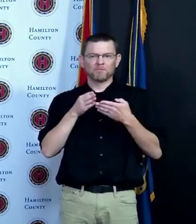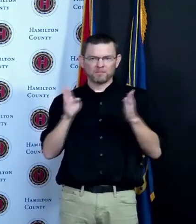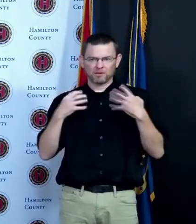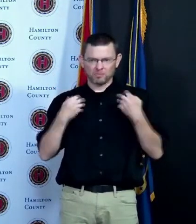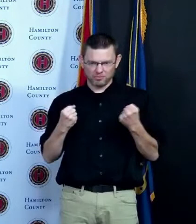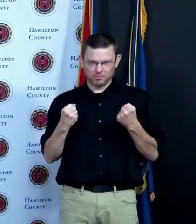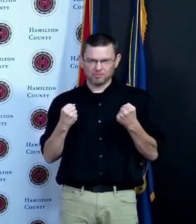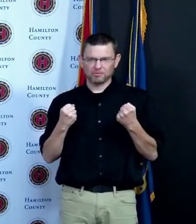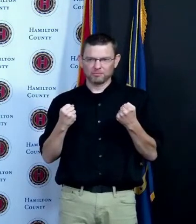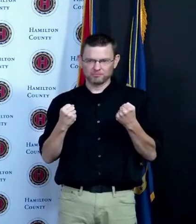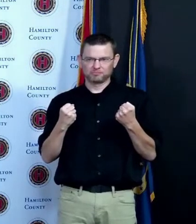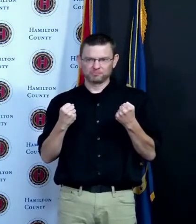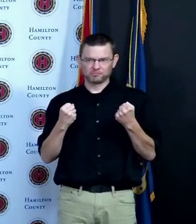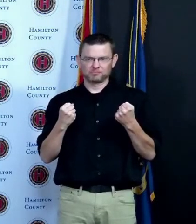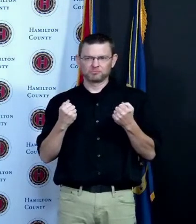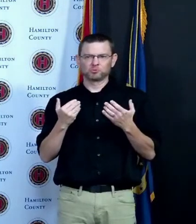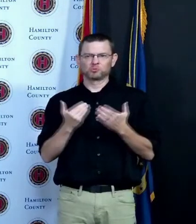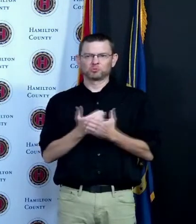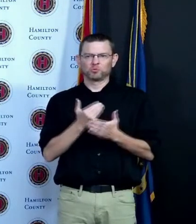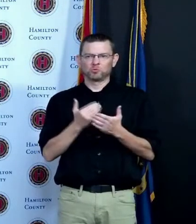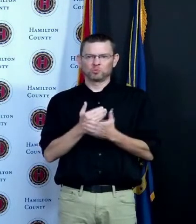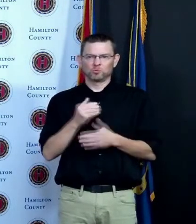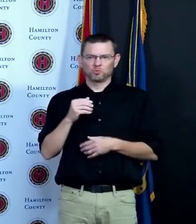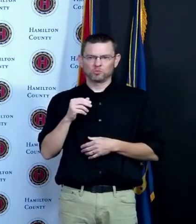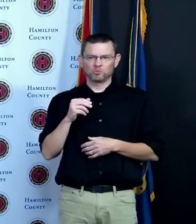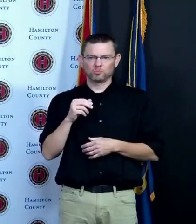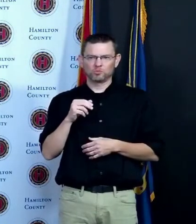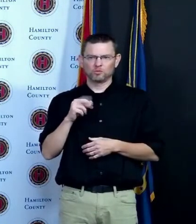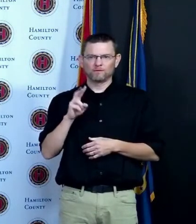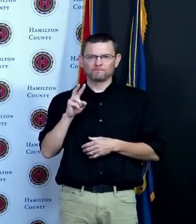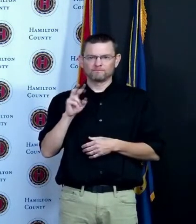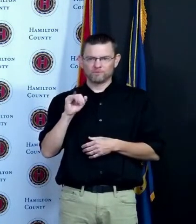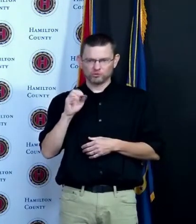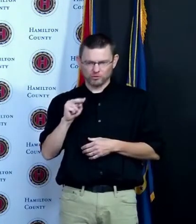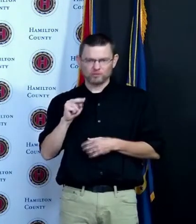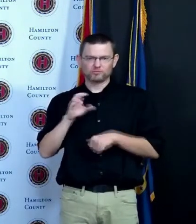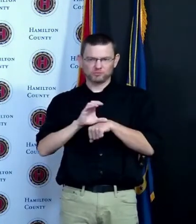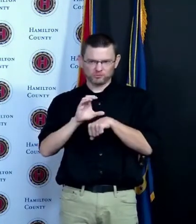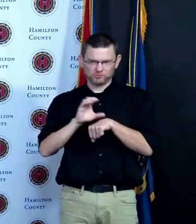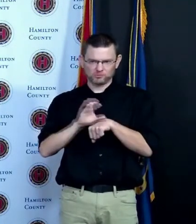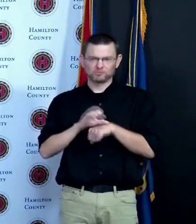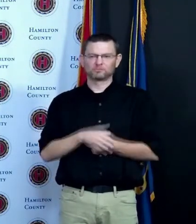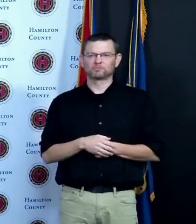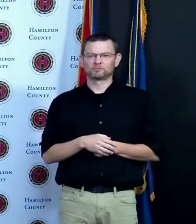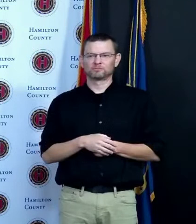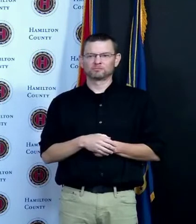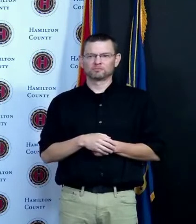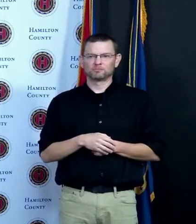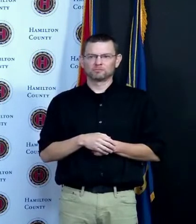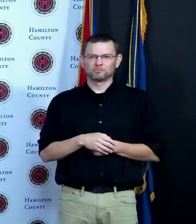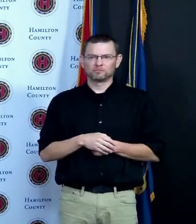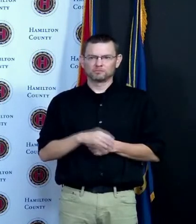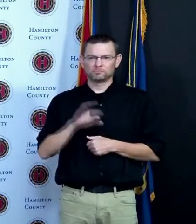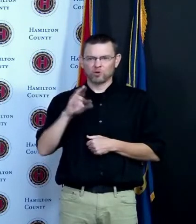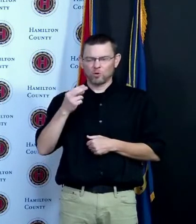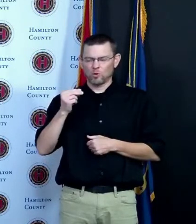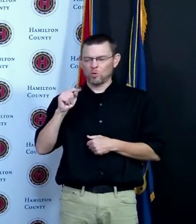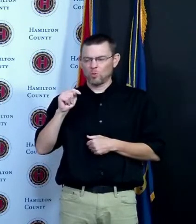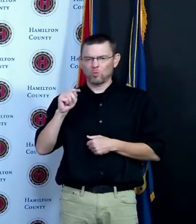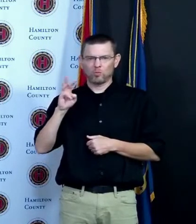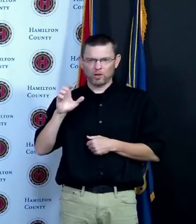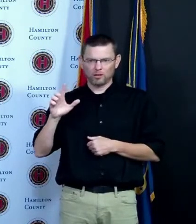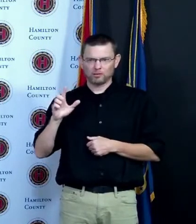the Price Hill Library the Hartwell Rec Center they're on Glen Crossing at an urgent care